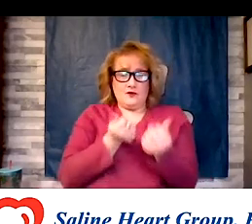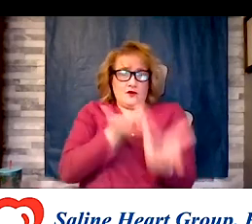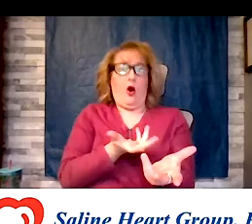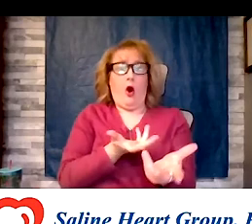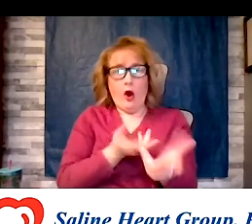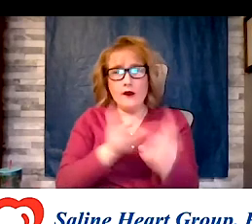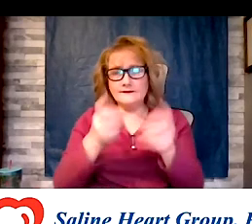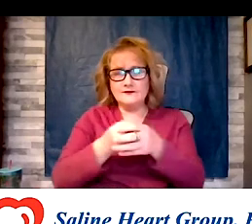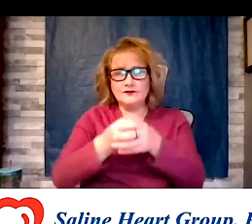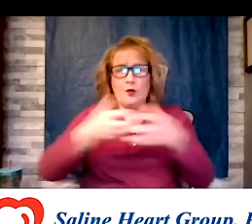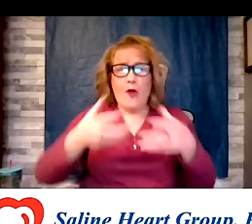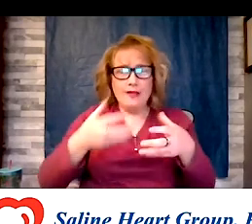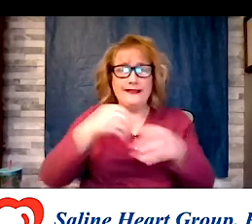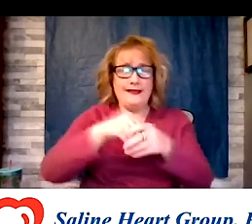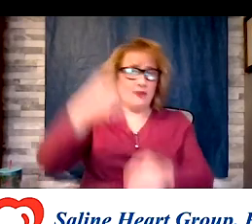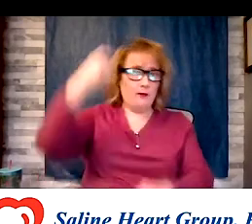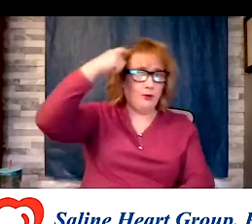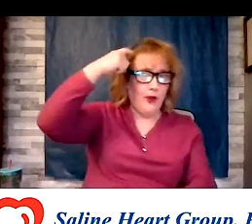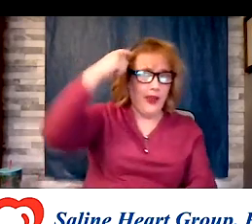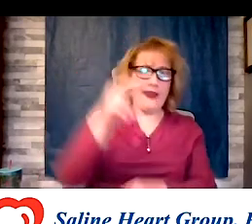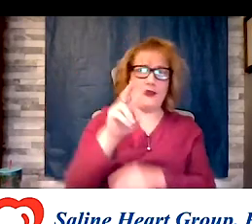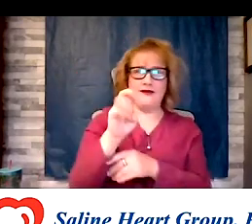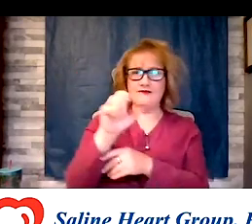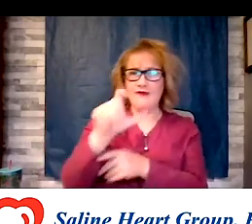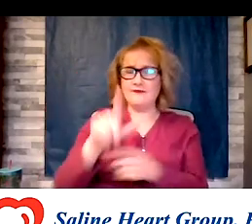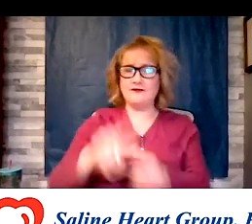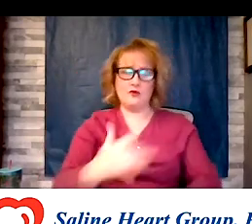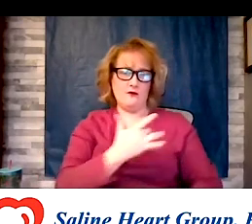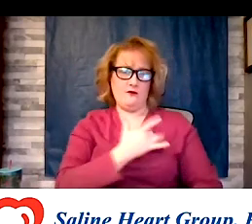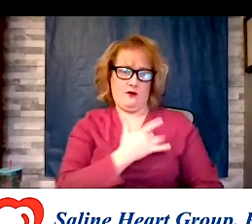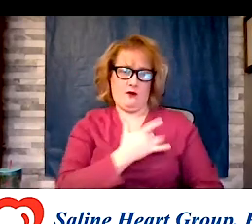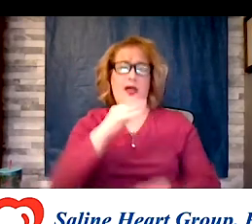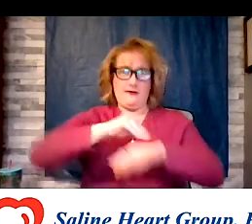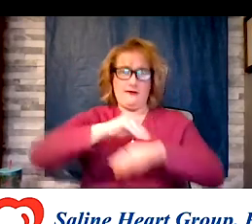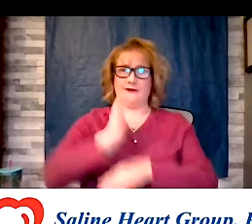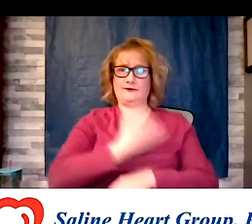vessels and in the heart are affecting joints as well. So again, are we saying that all